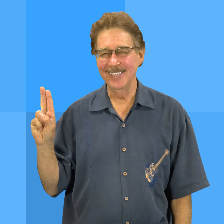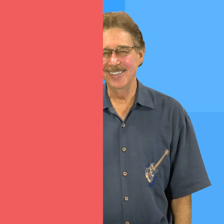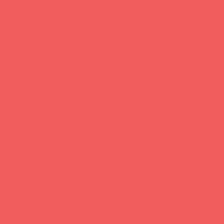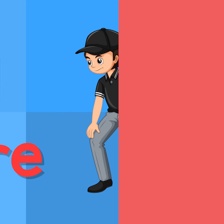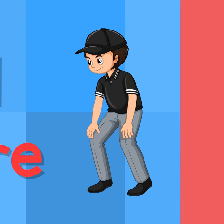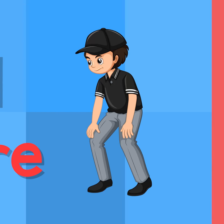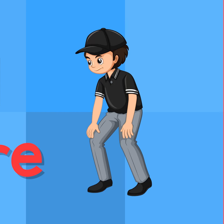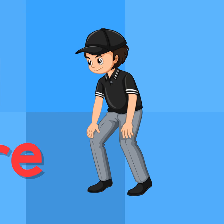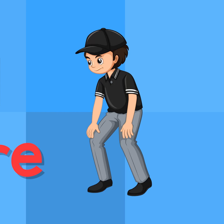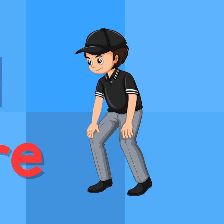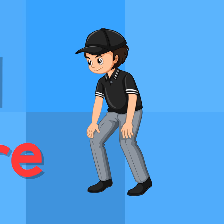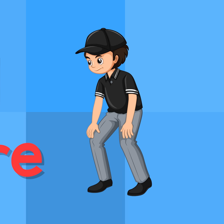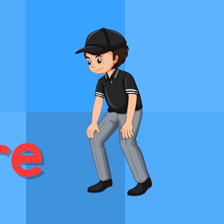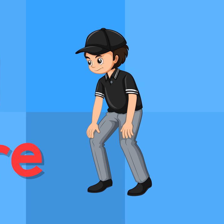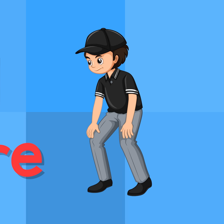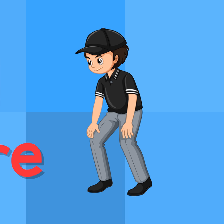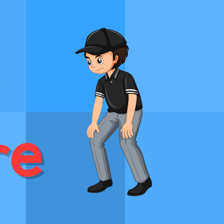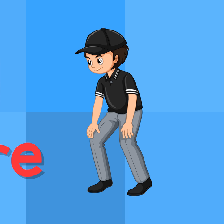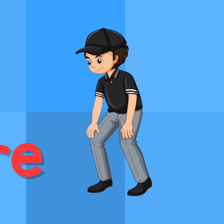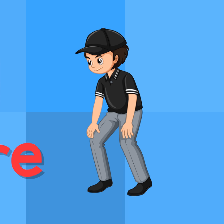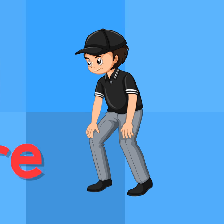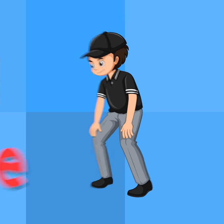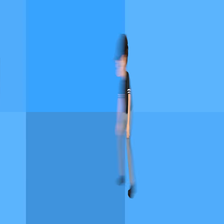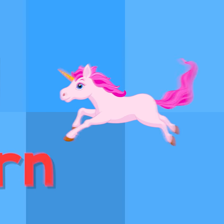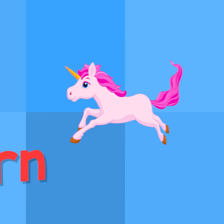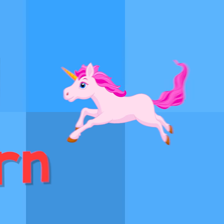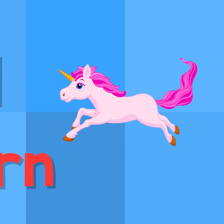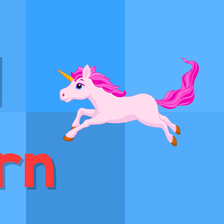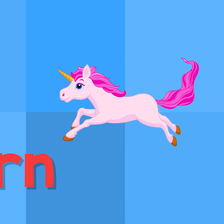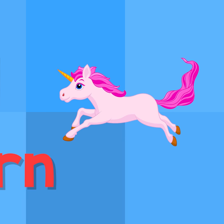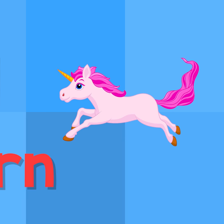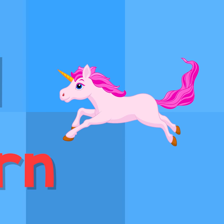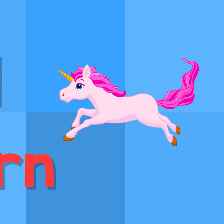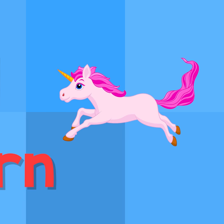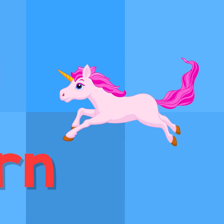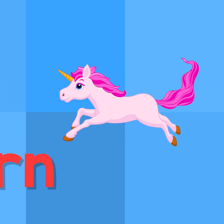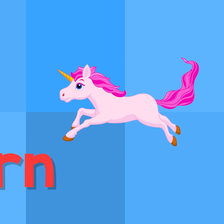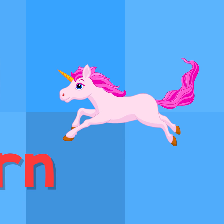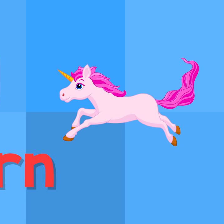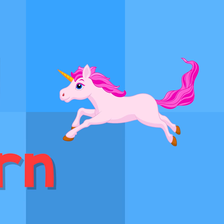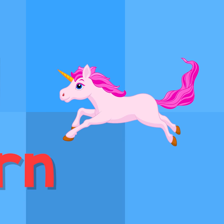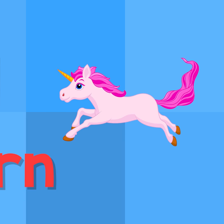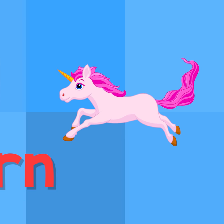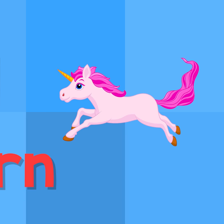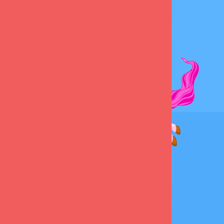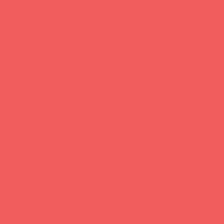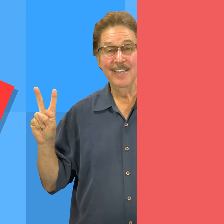/u/ /u/ umpire /u/ /u/ unicorn